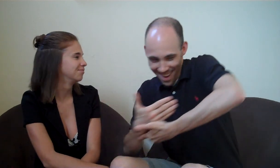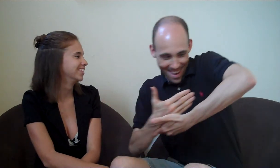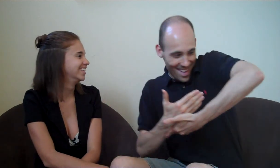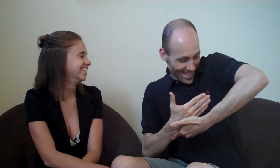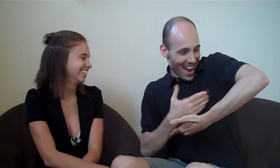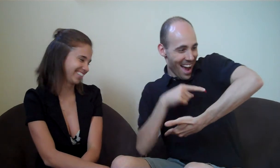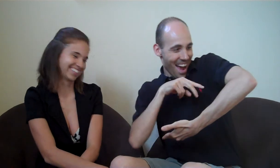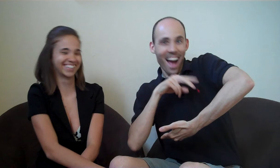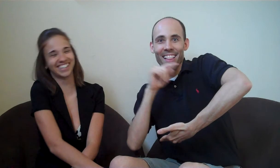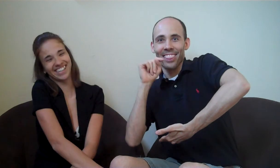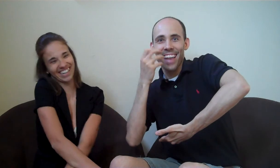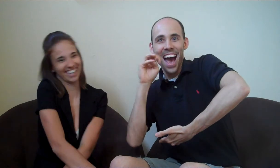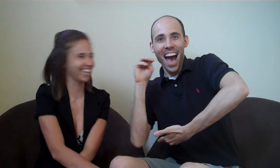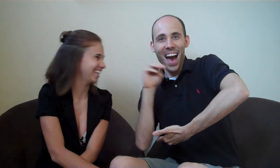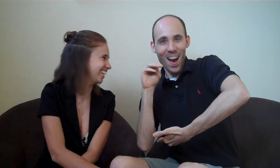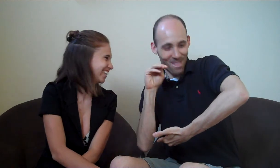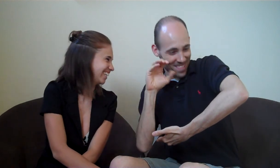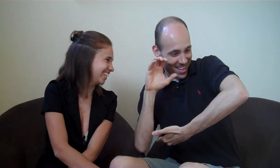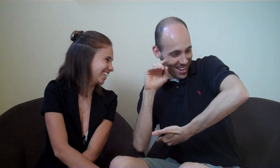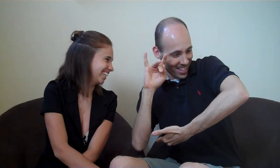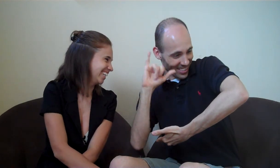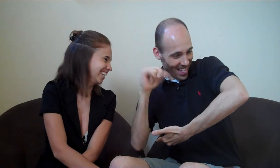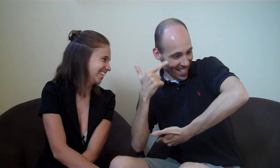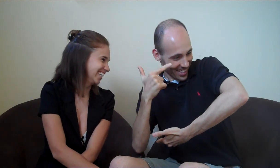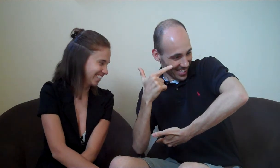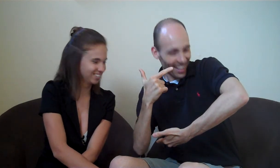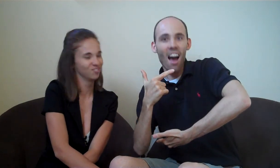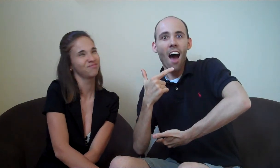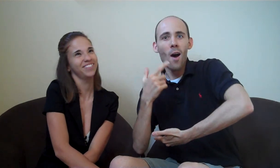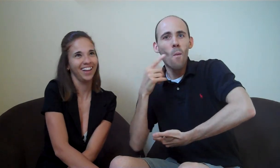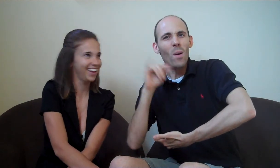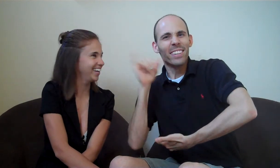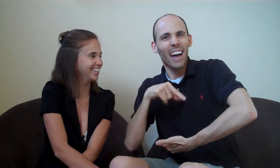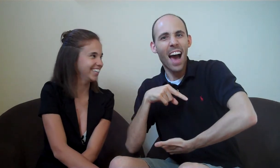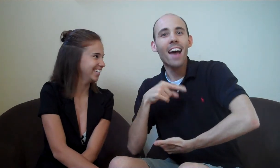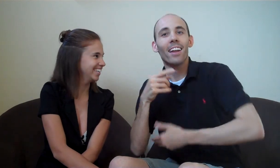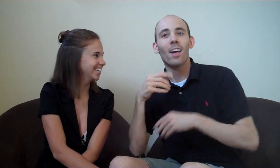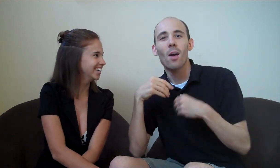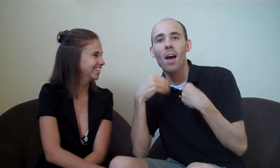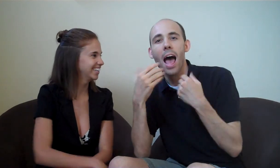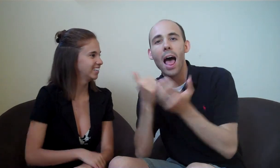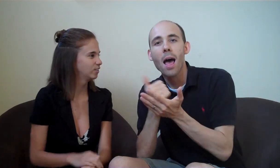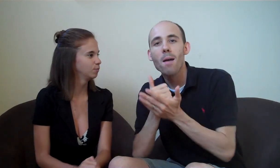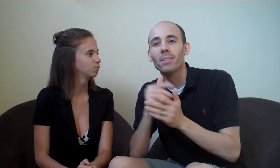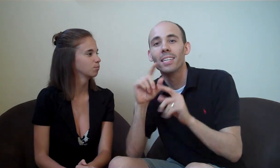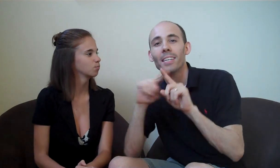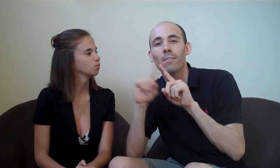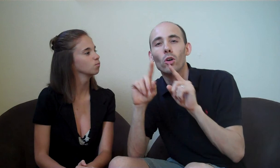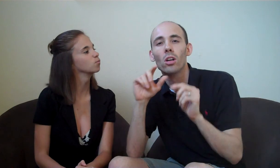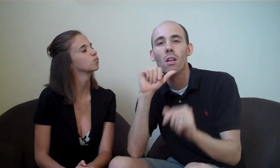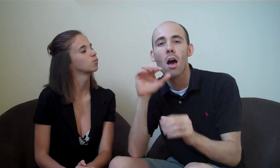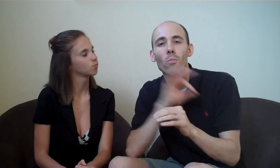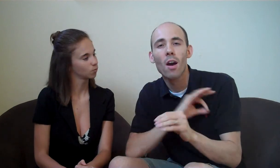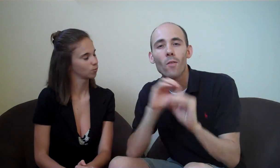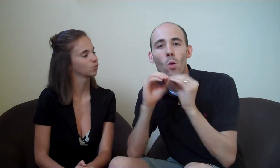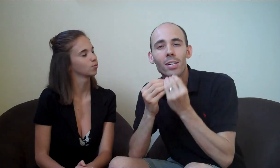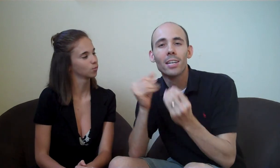The M Consulting What's that? it helps different non-profit organizations